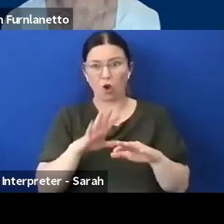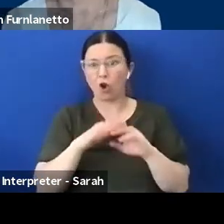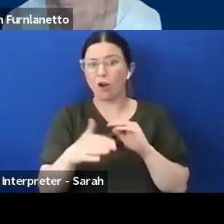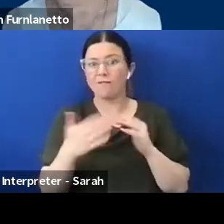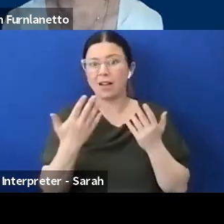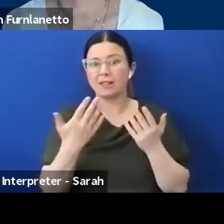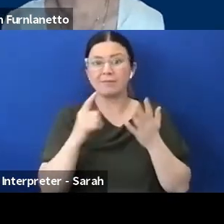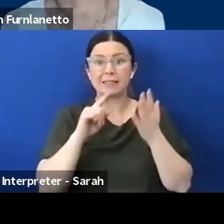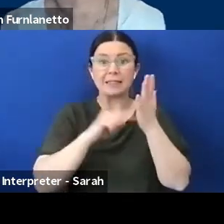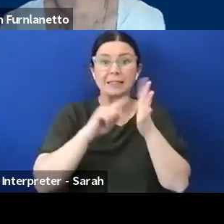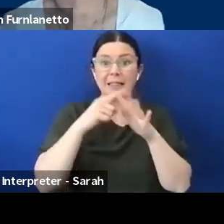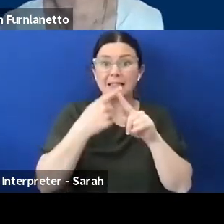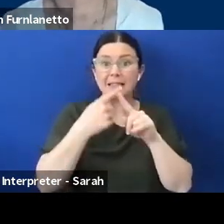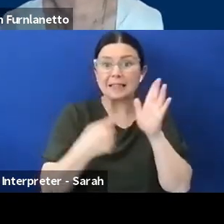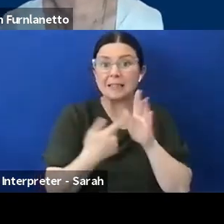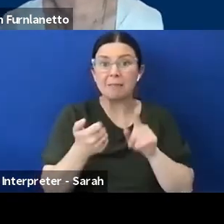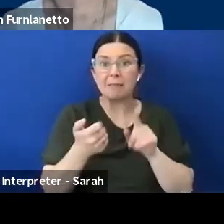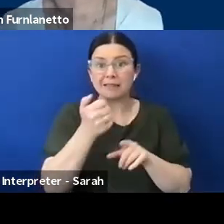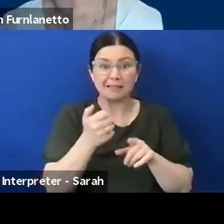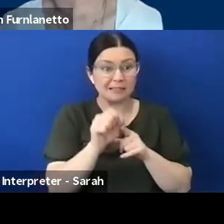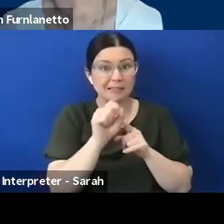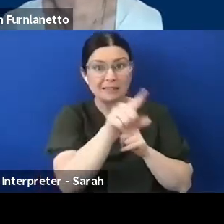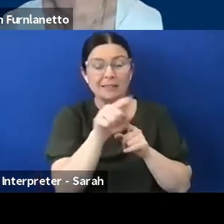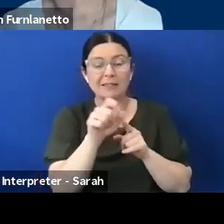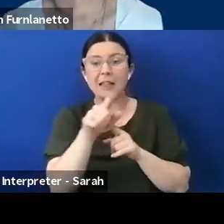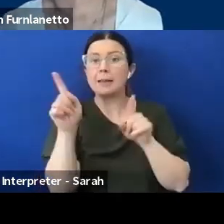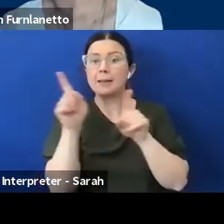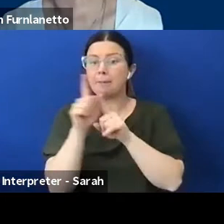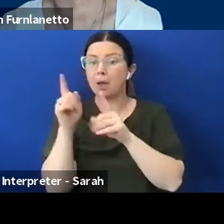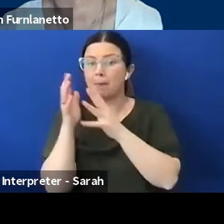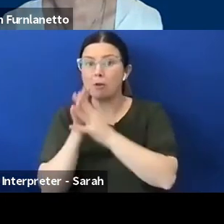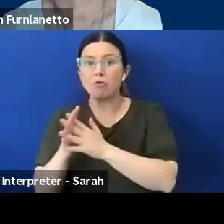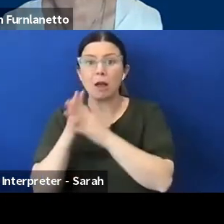like they have over in the UK and the United States where, you know, they've got that direct line